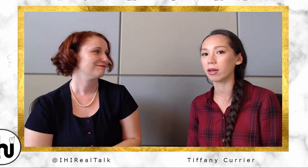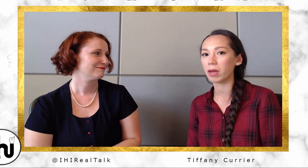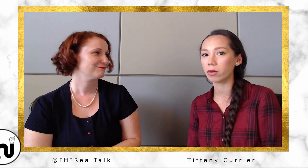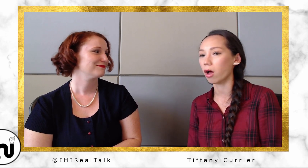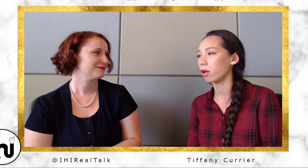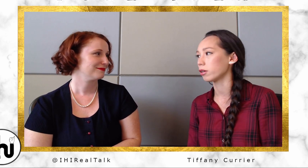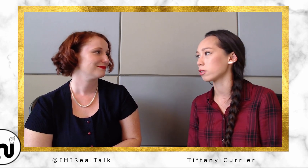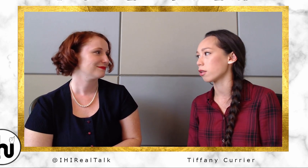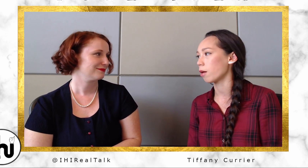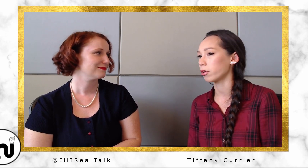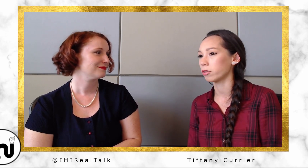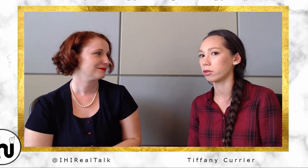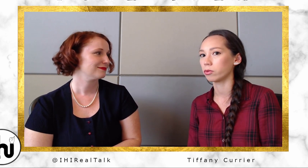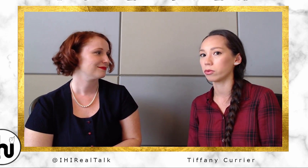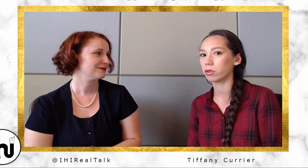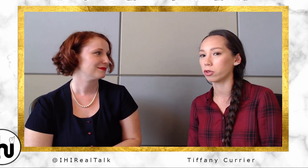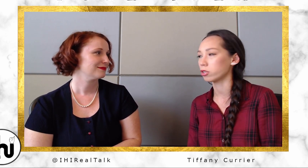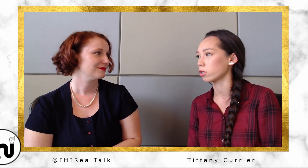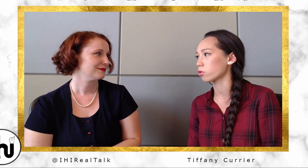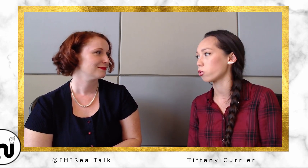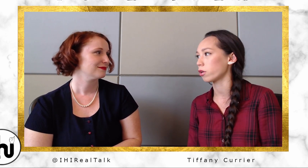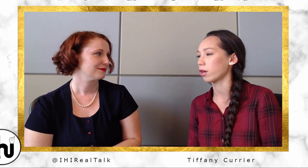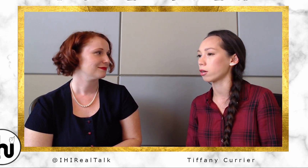paid well, and it's a lot better than the nursing school that I had gone through